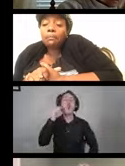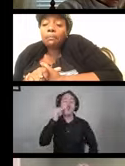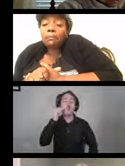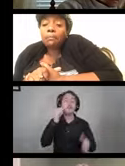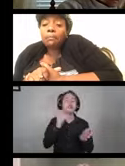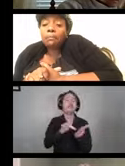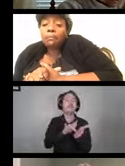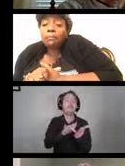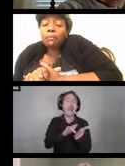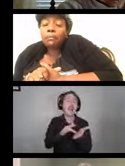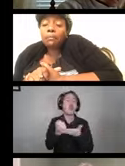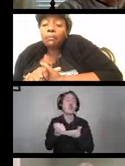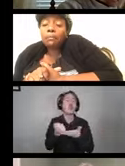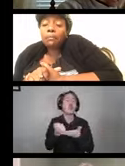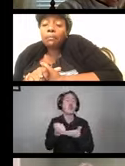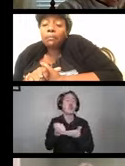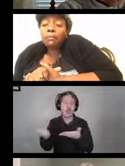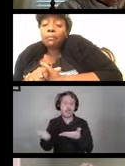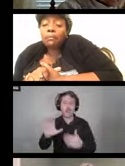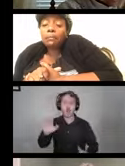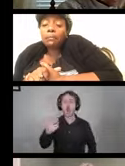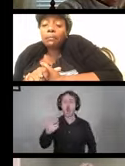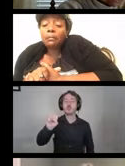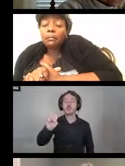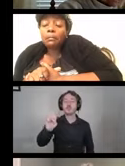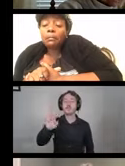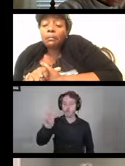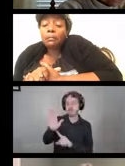Chris Brand over at Friends of Disabled Adults and Children